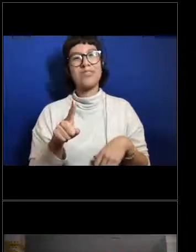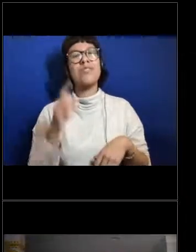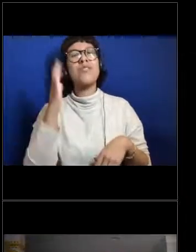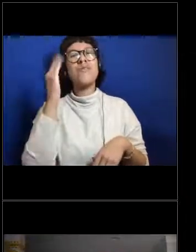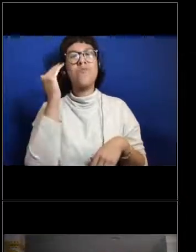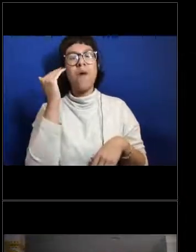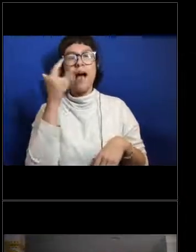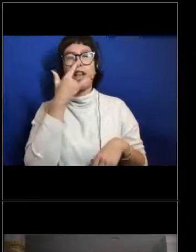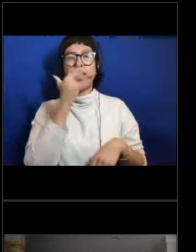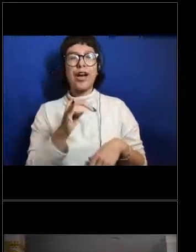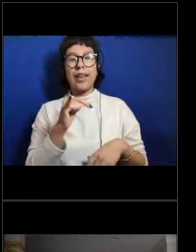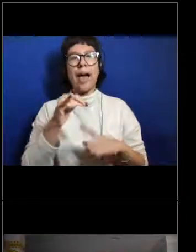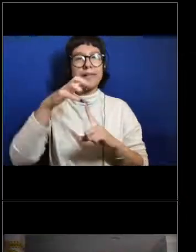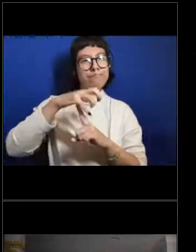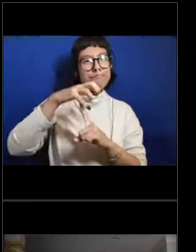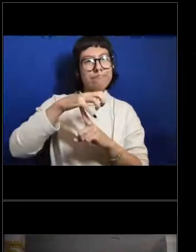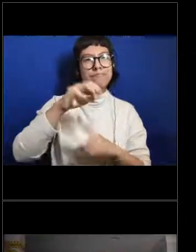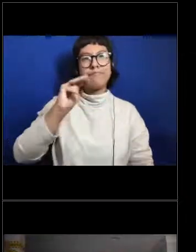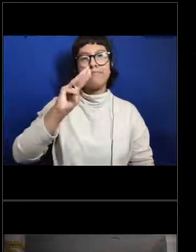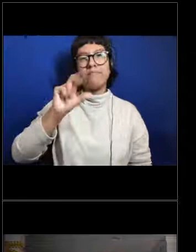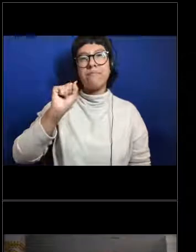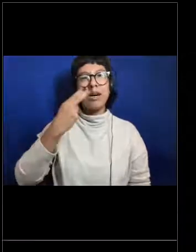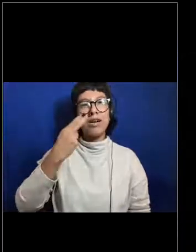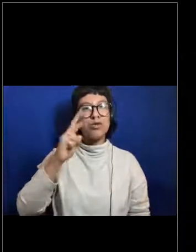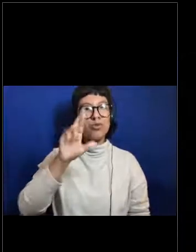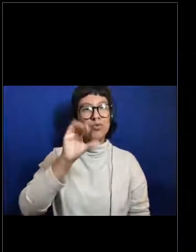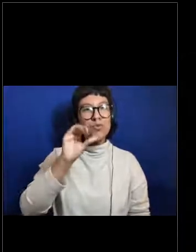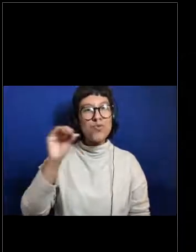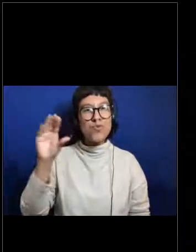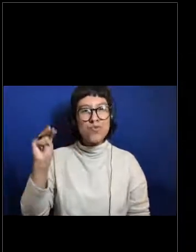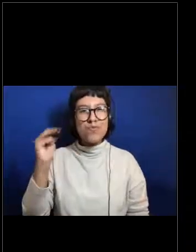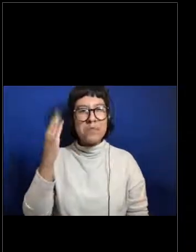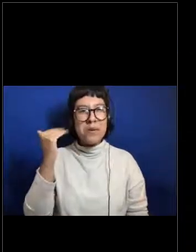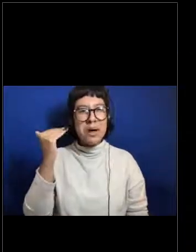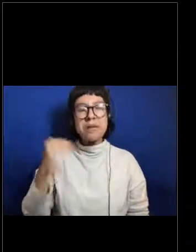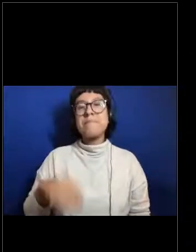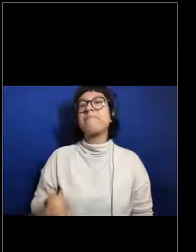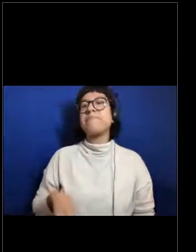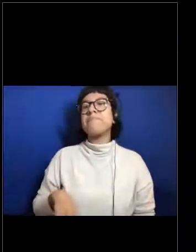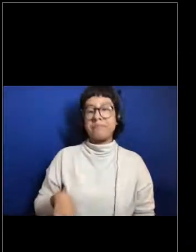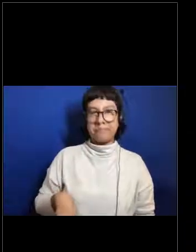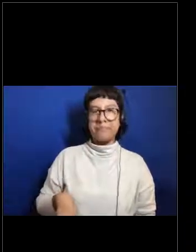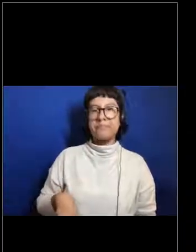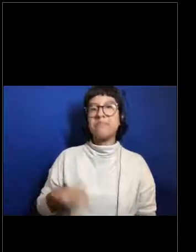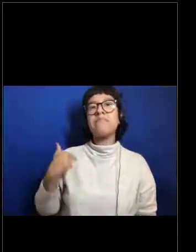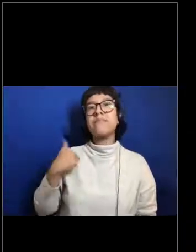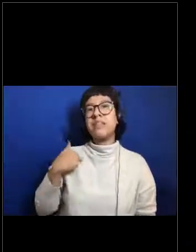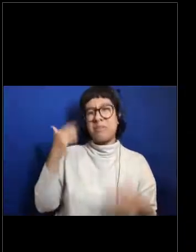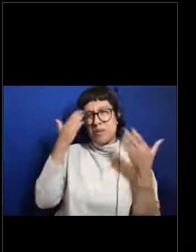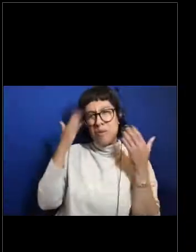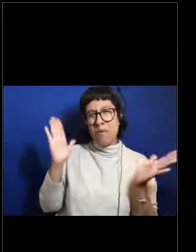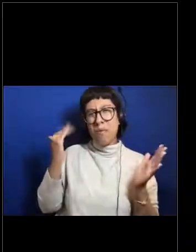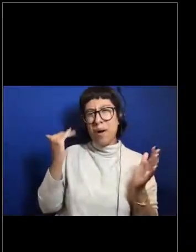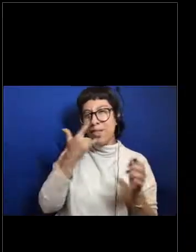So is there a reason they're that shape? Oh, I don't know why they would potentially look like mushrooms, Mike.